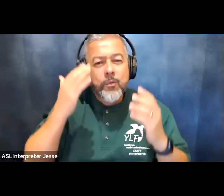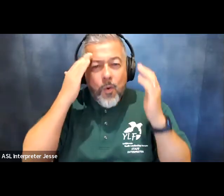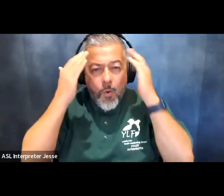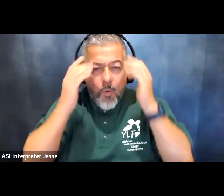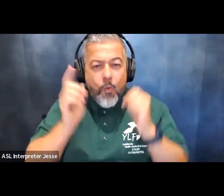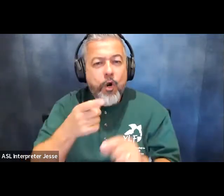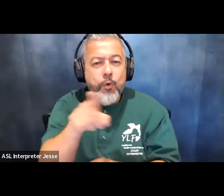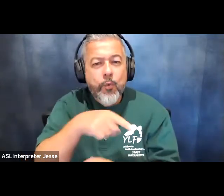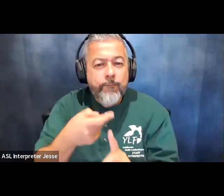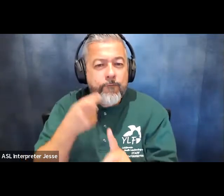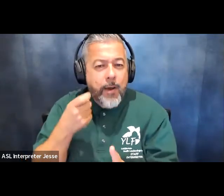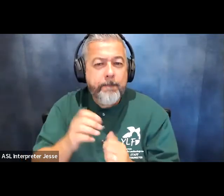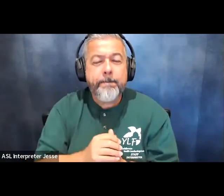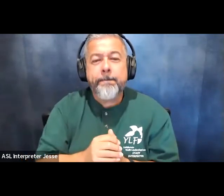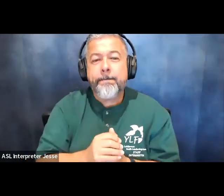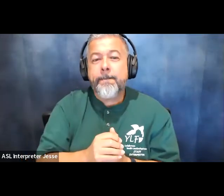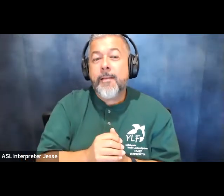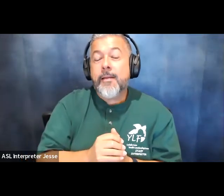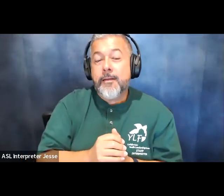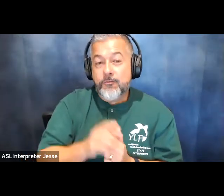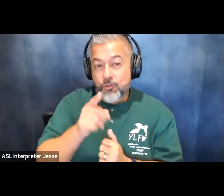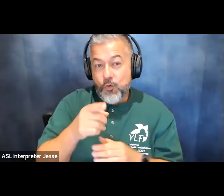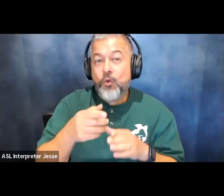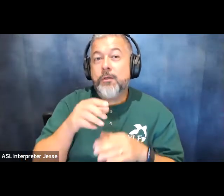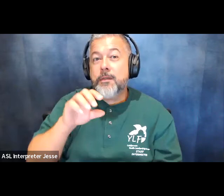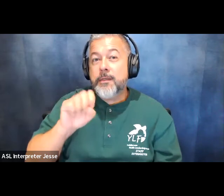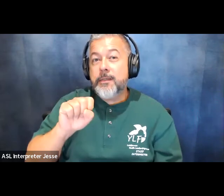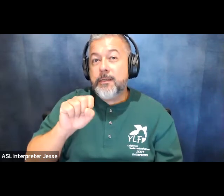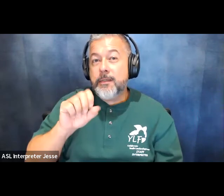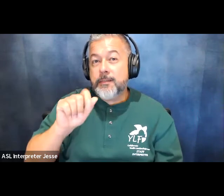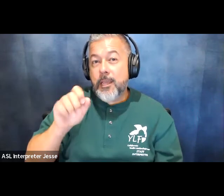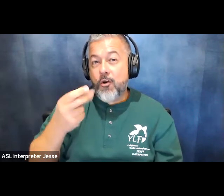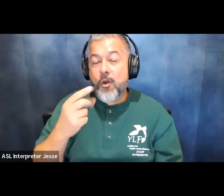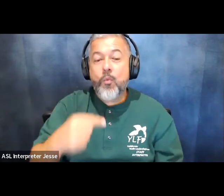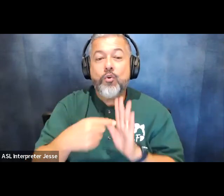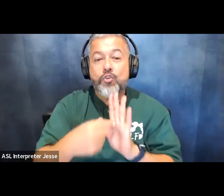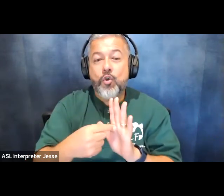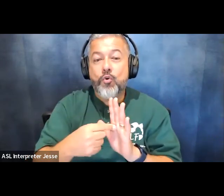so sarah is going to share the screen and you guys are going to see a map on the screen of the united